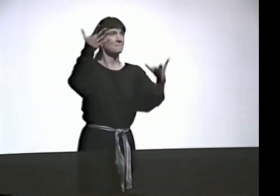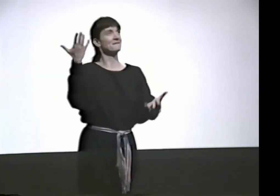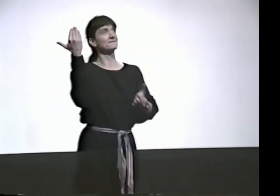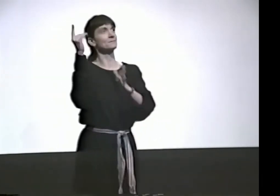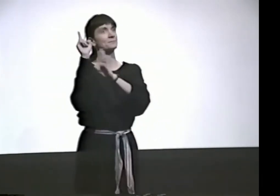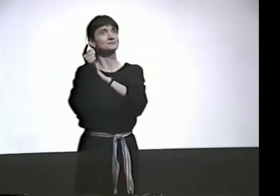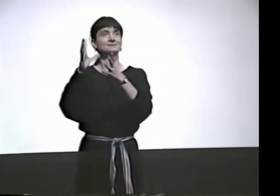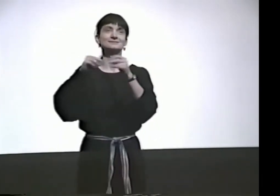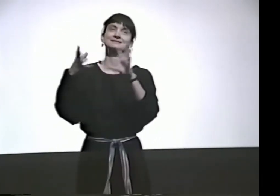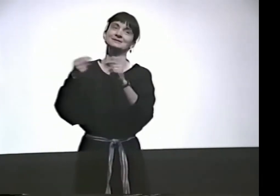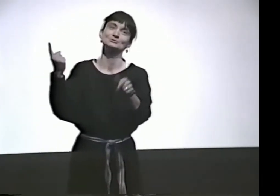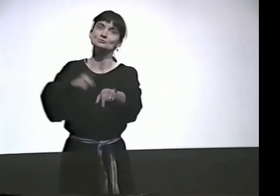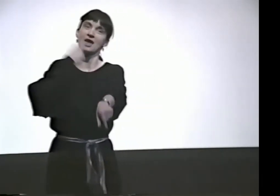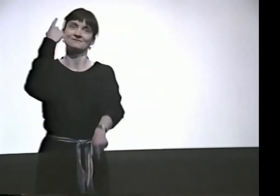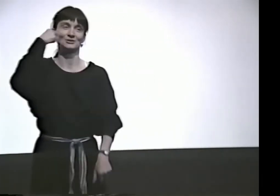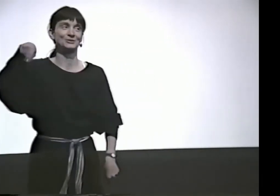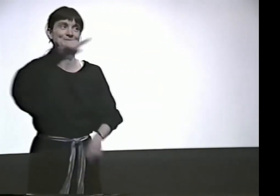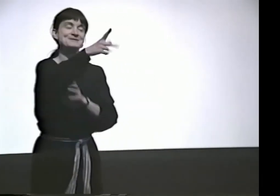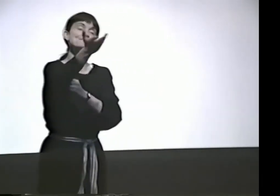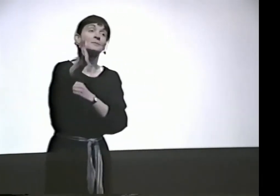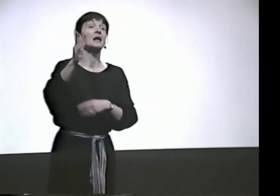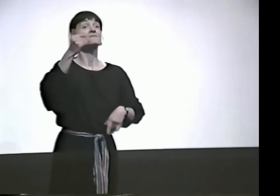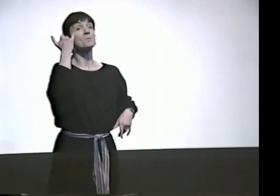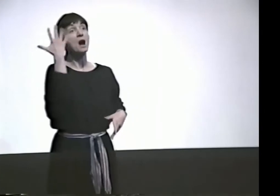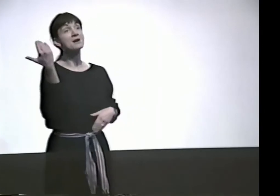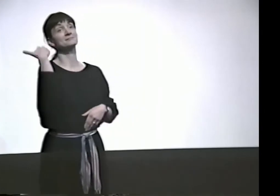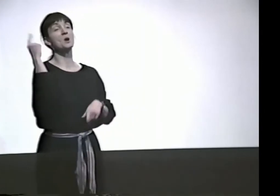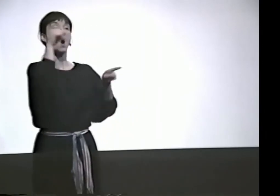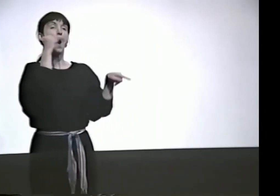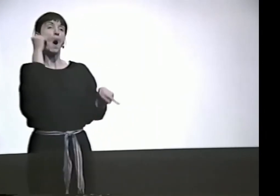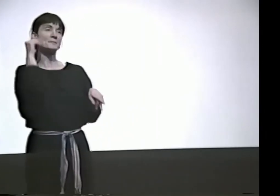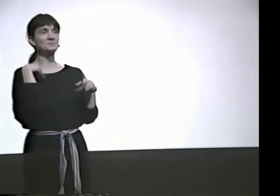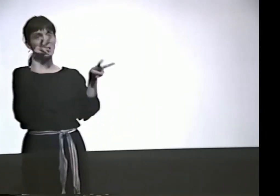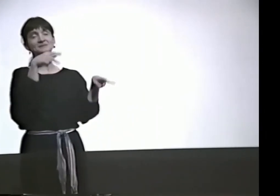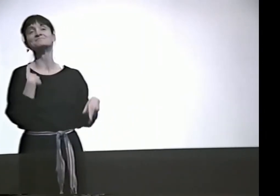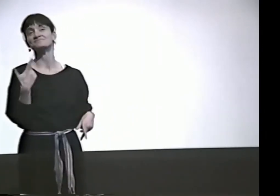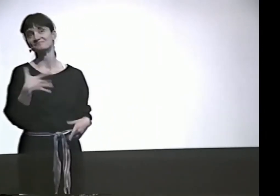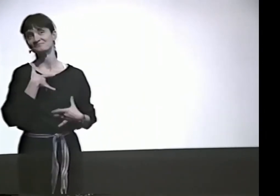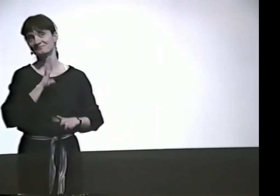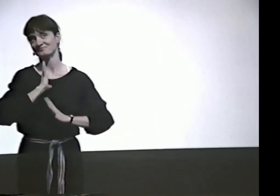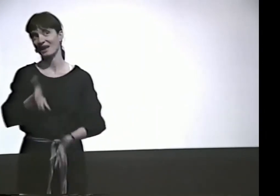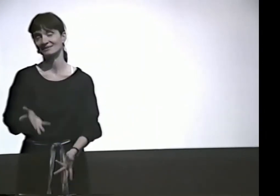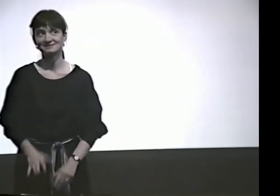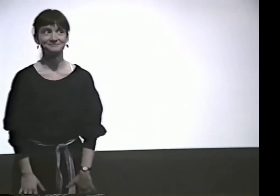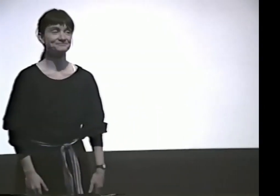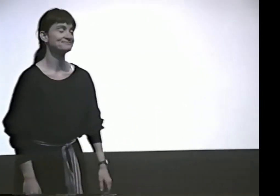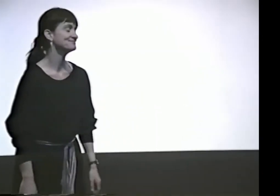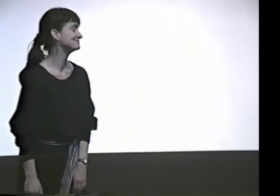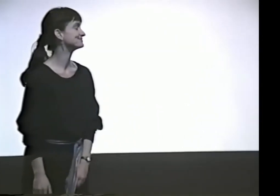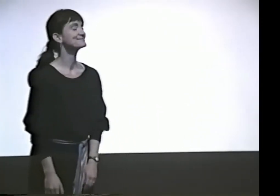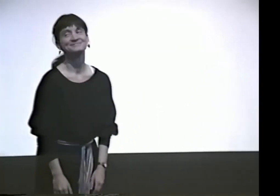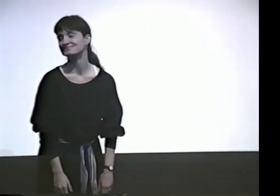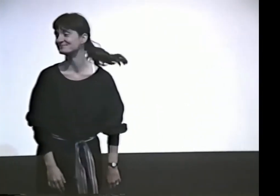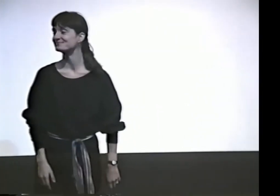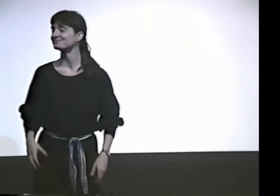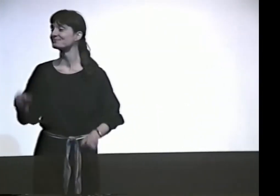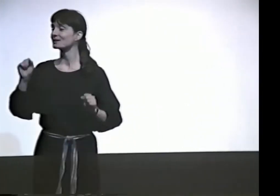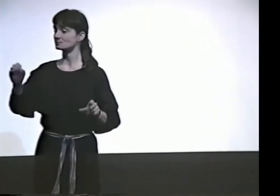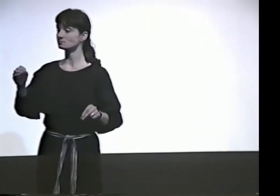SORRY, I CAN'T TELL YOU THE WHOLE STORY. IT'S ABOUT 15 MINUTES LONG. BUT COME WATCH ME PERFORM A STORY SOMETIME. YOU'RE MORE THAN WELCOME.